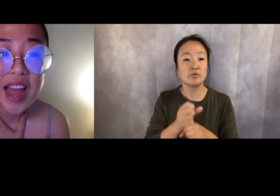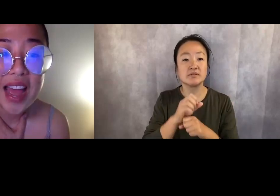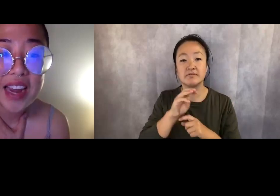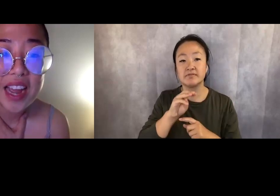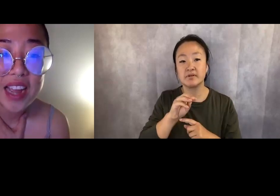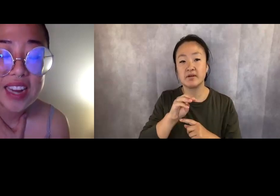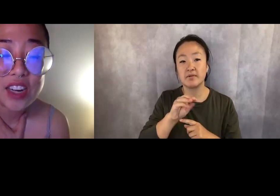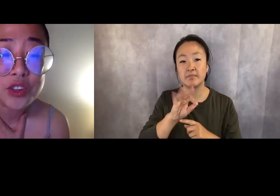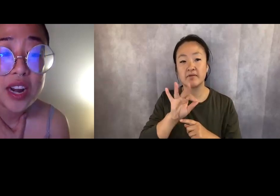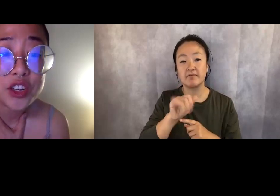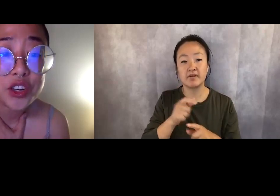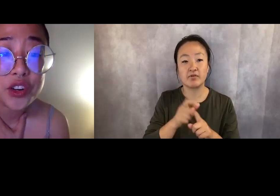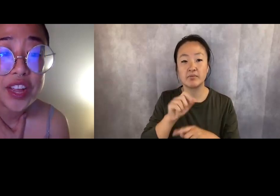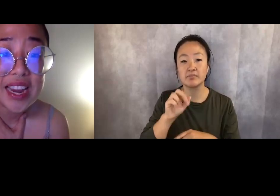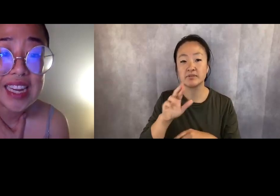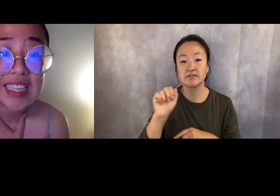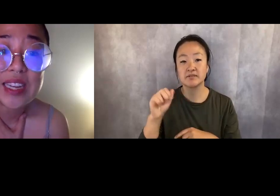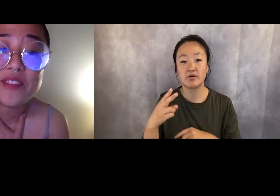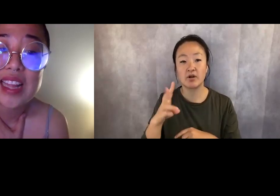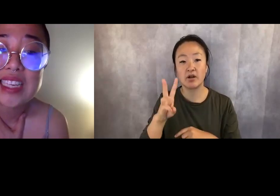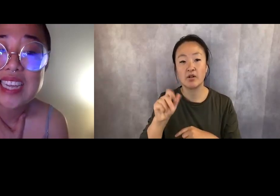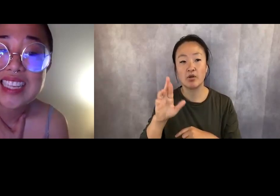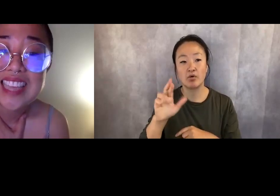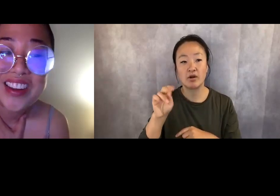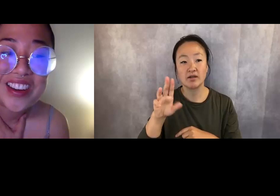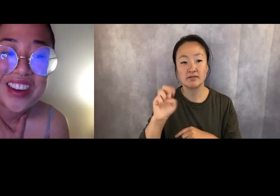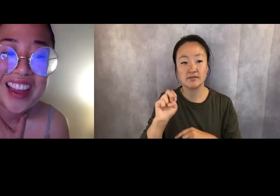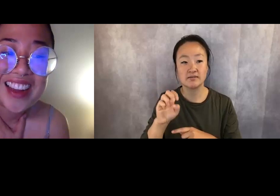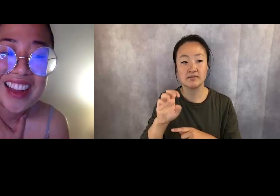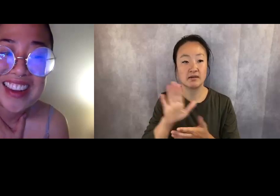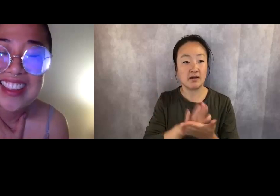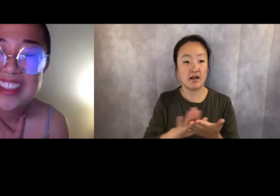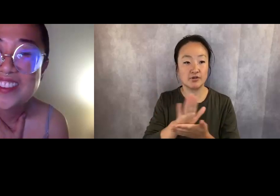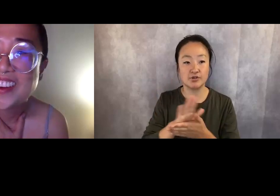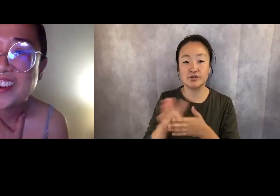Adroit Journal and as the Valentines Editor at Honey Literary.